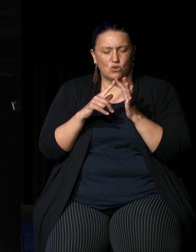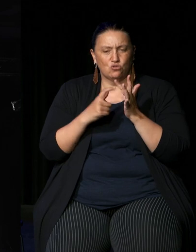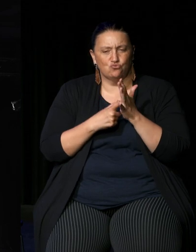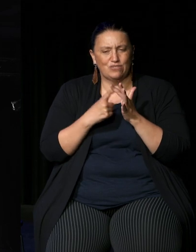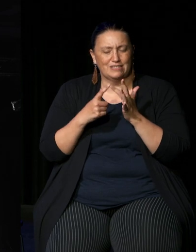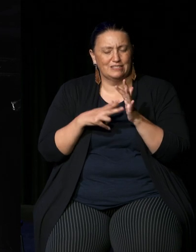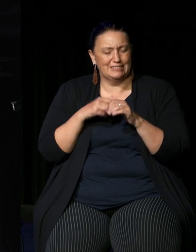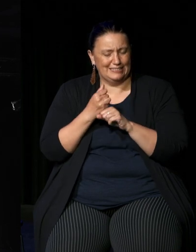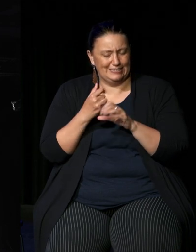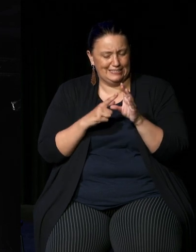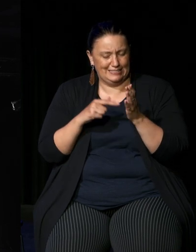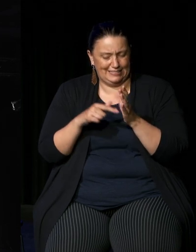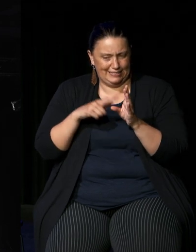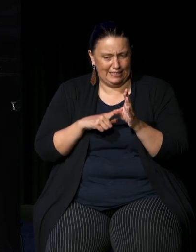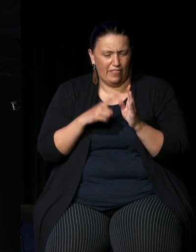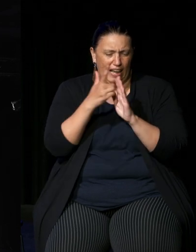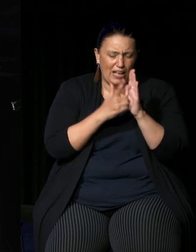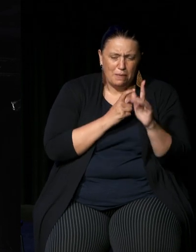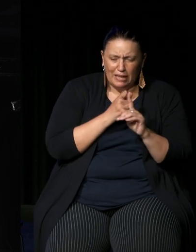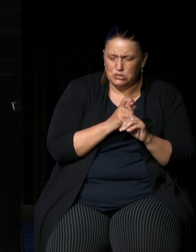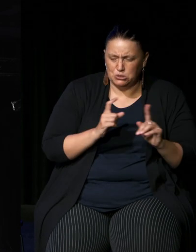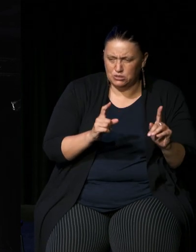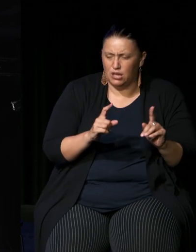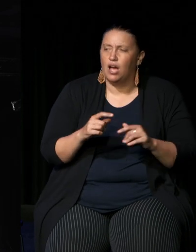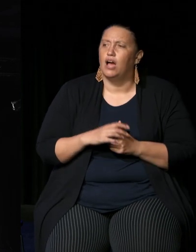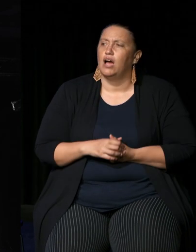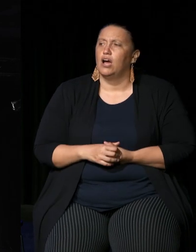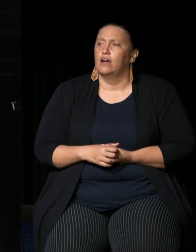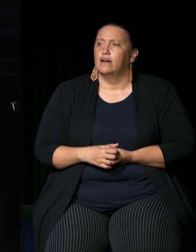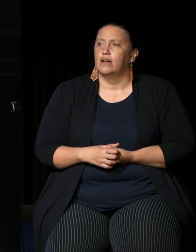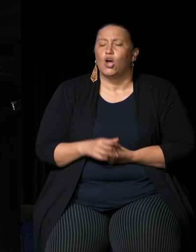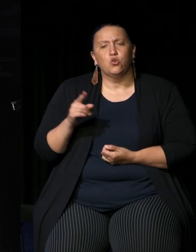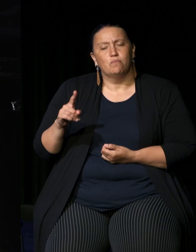implications of the voice as well I know that you've been looking at some decision making or